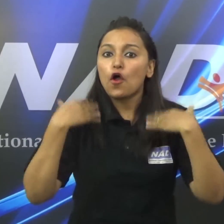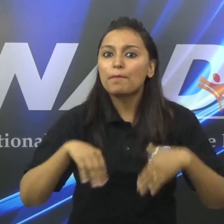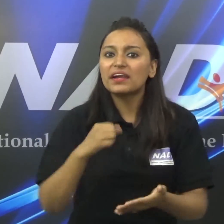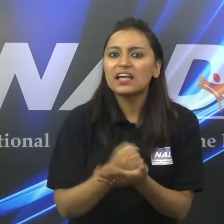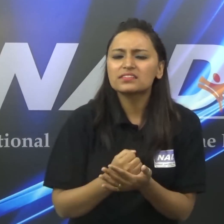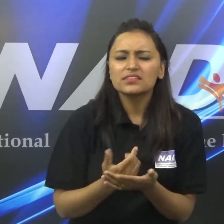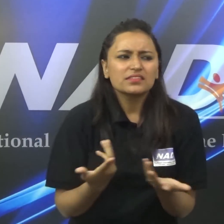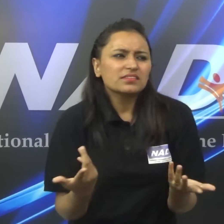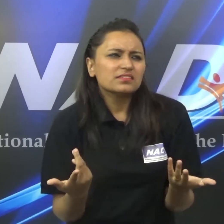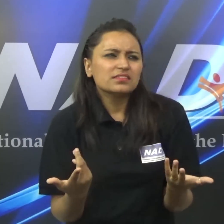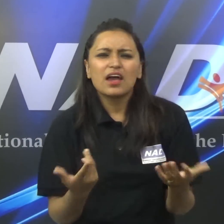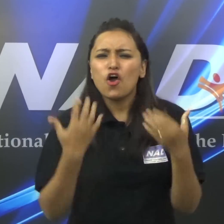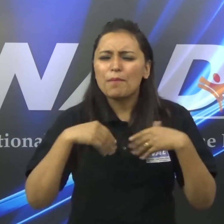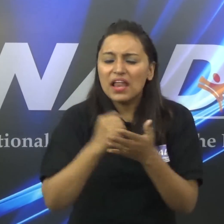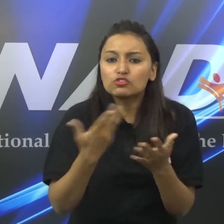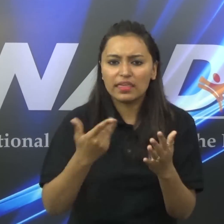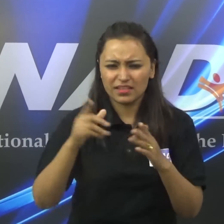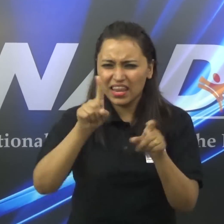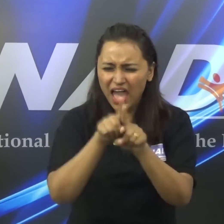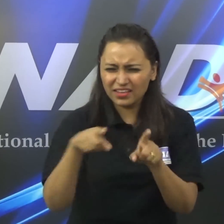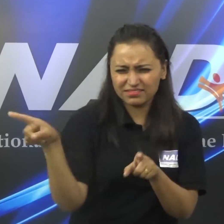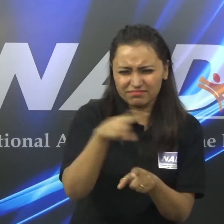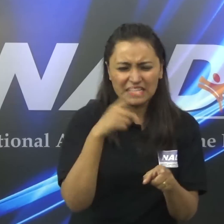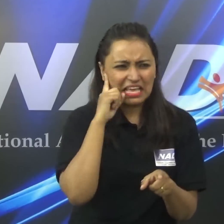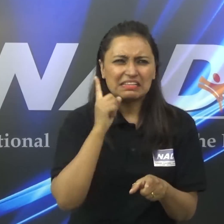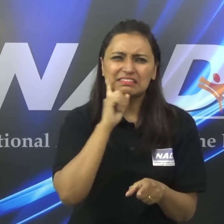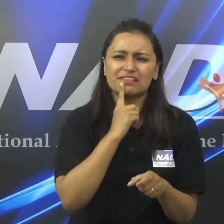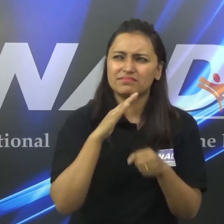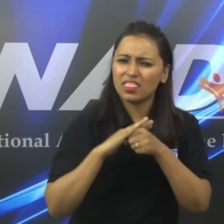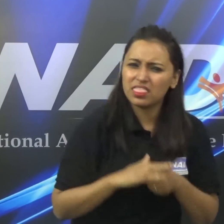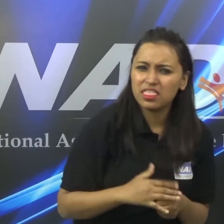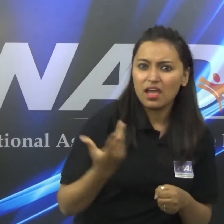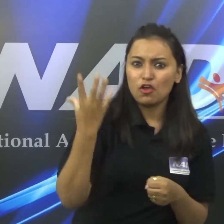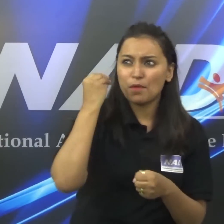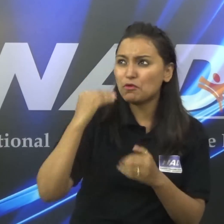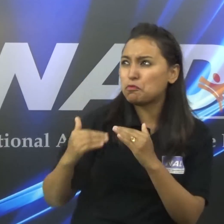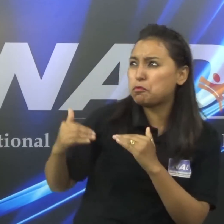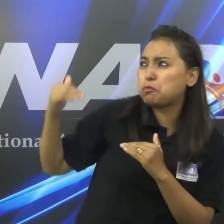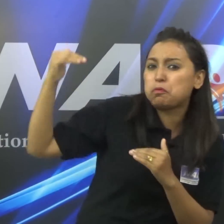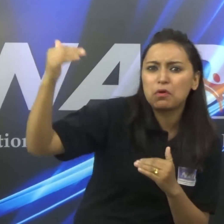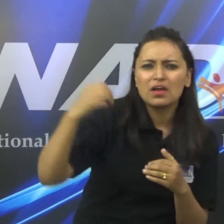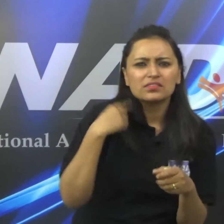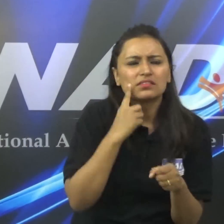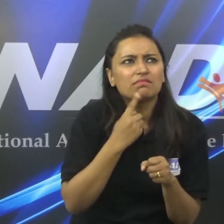Human Rights- it is the right if the deaf people to be equal to hearing people.